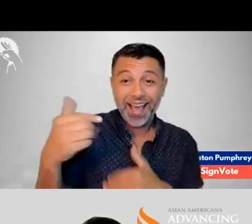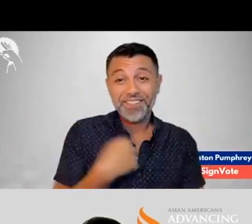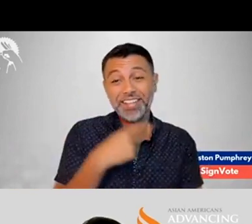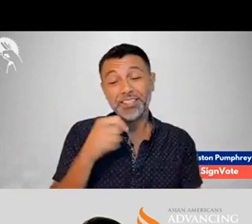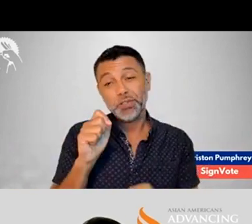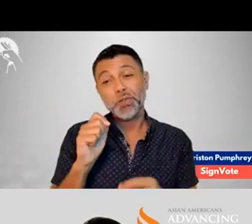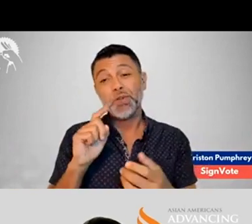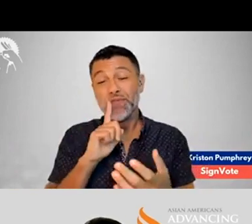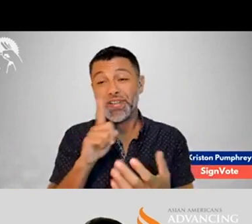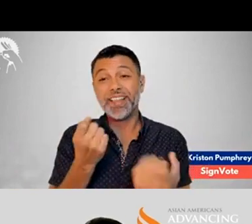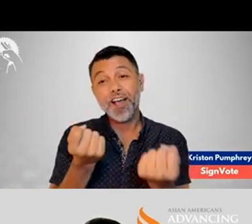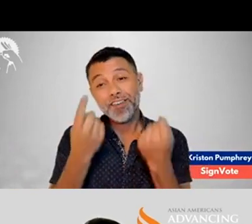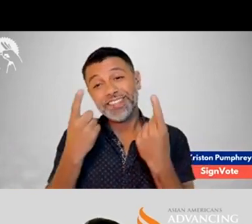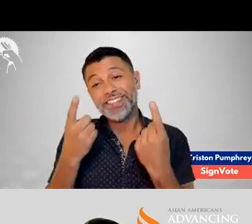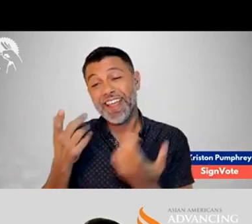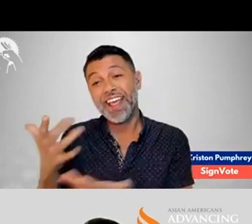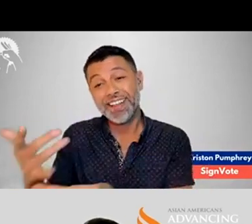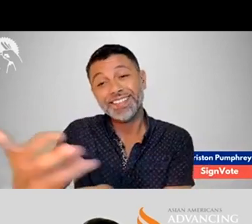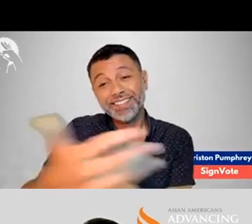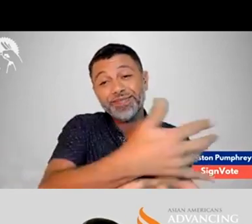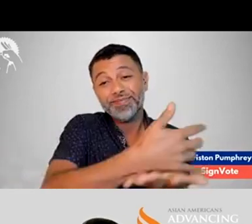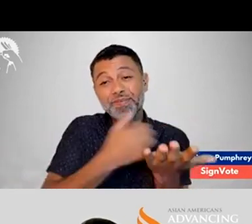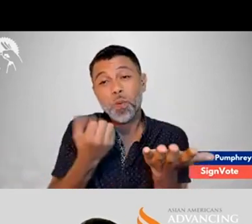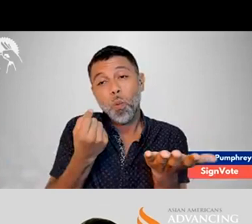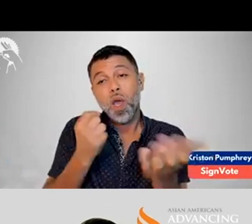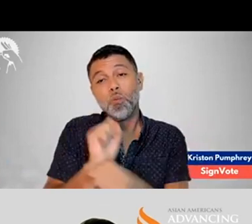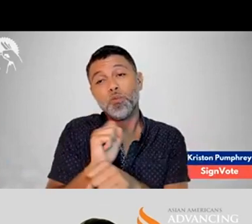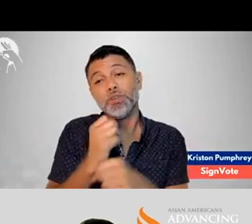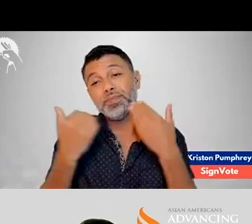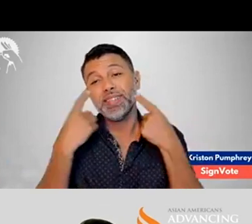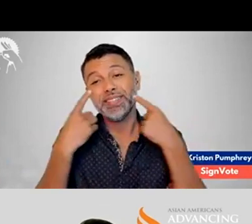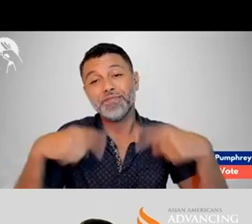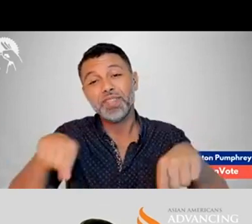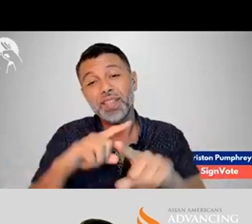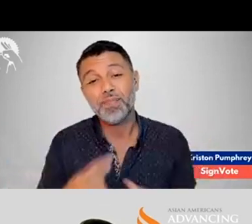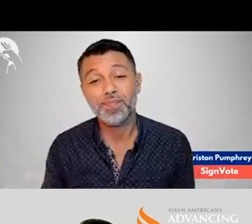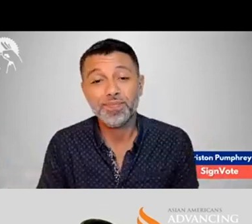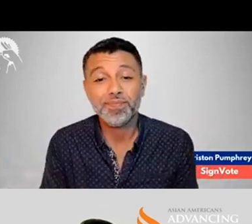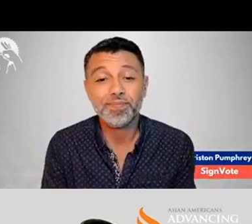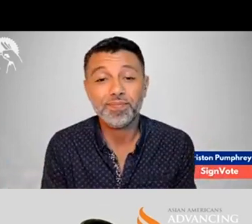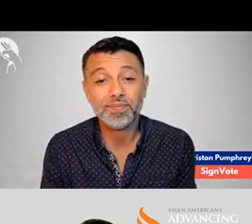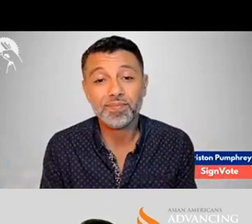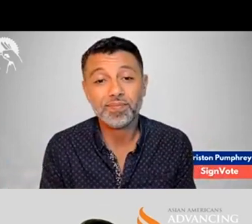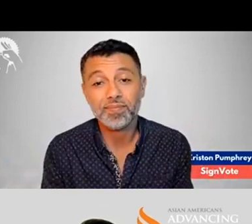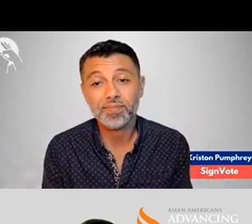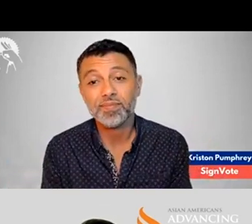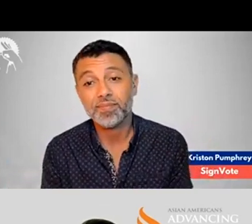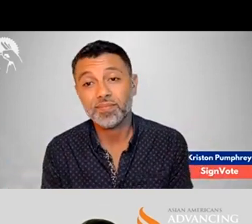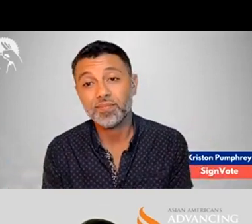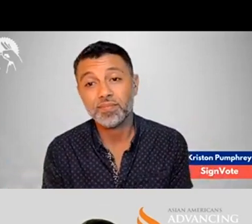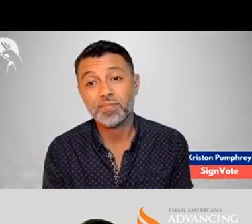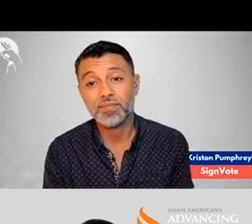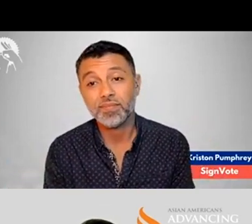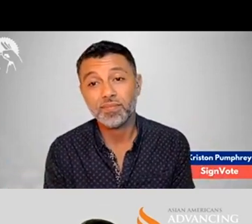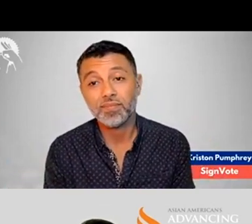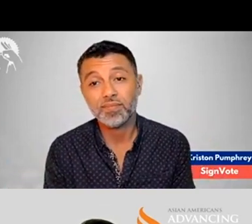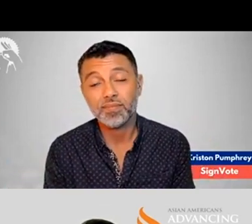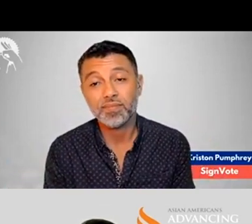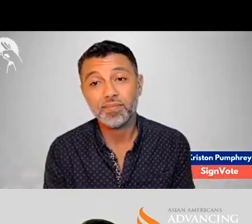So we have a lot of work ahead of us to really understand the information and what's accessible for the community.